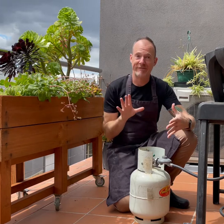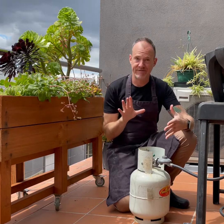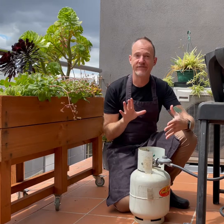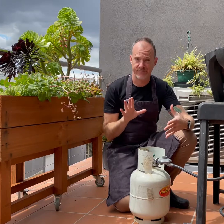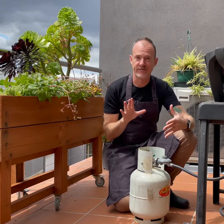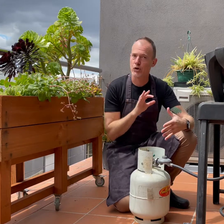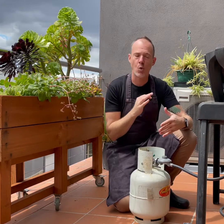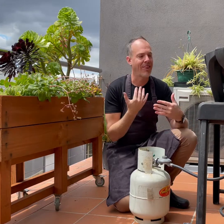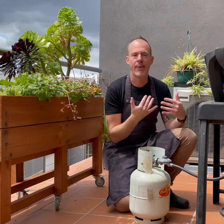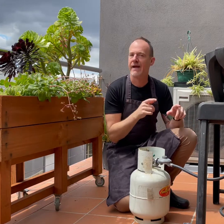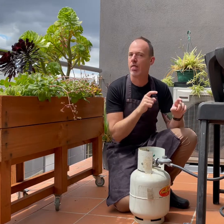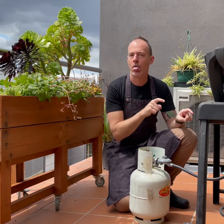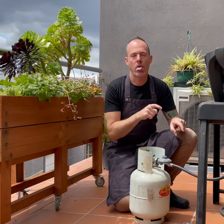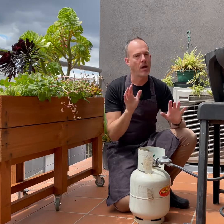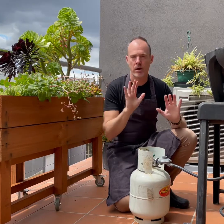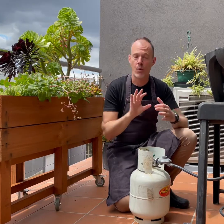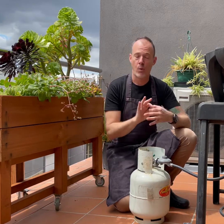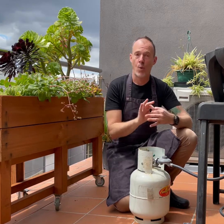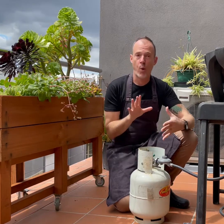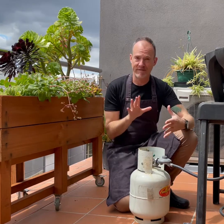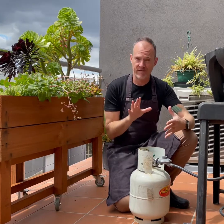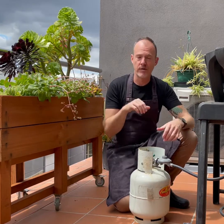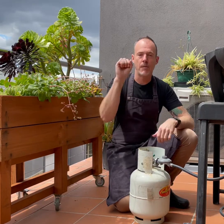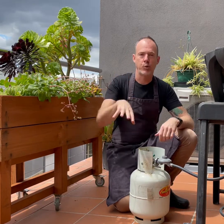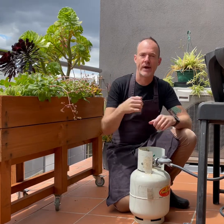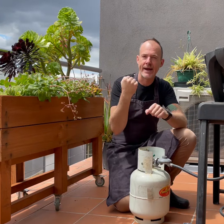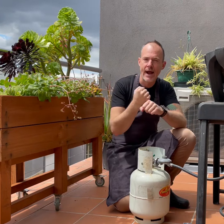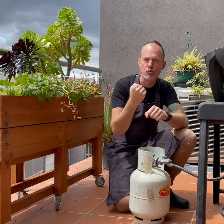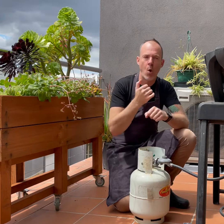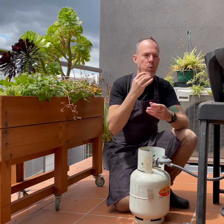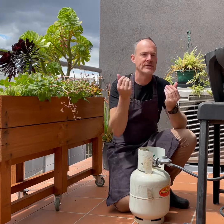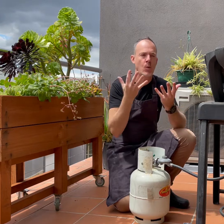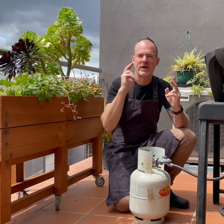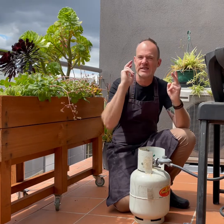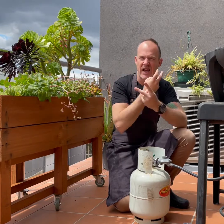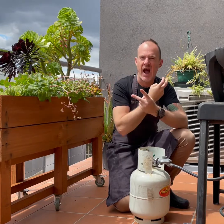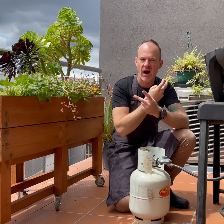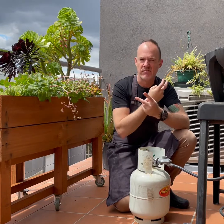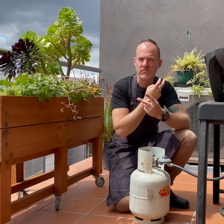and store is in your garage or somewhere dark.